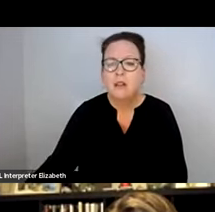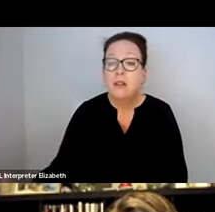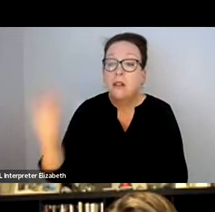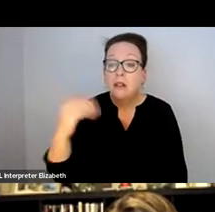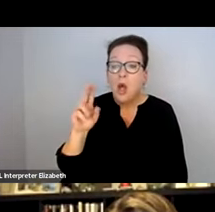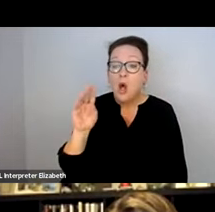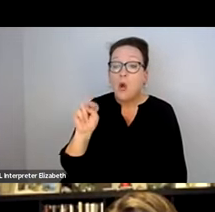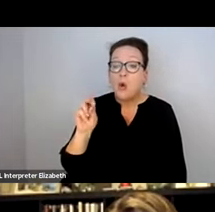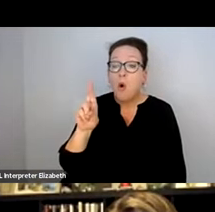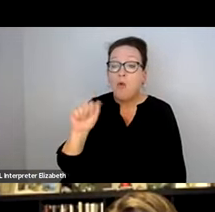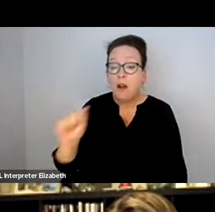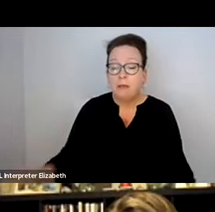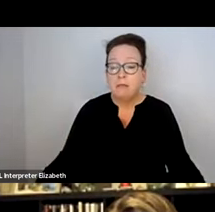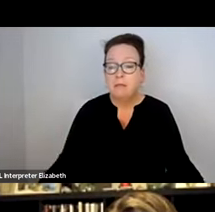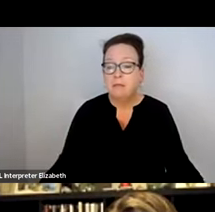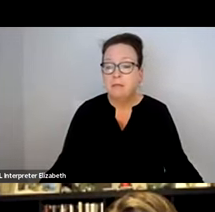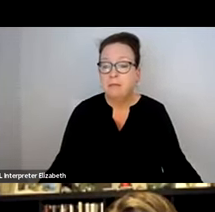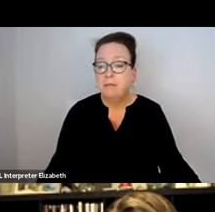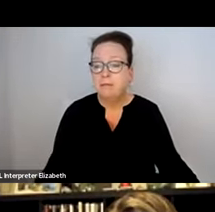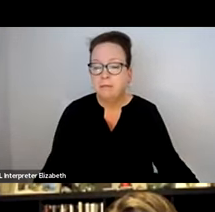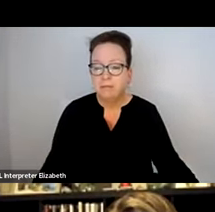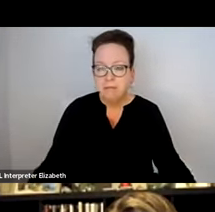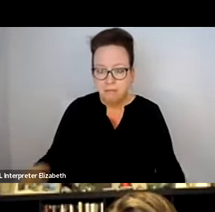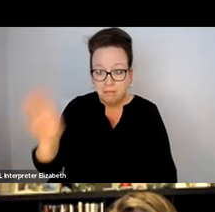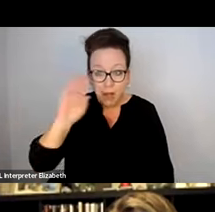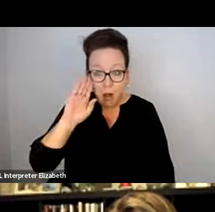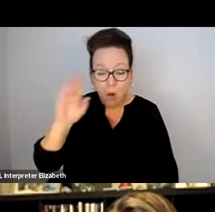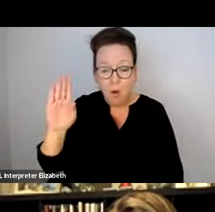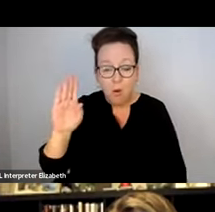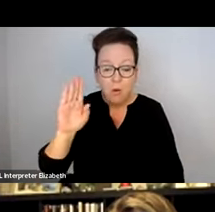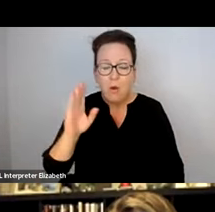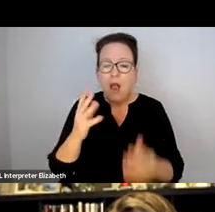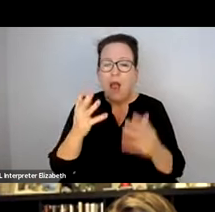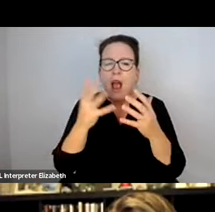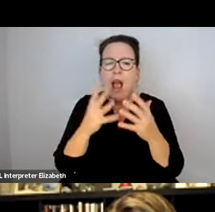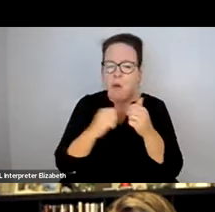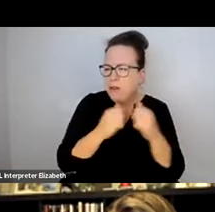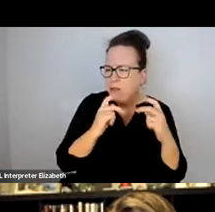SHARING, JILL. NORA, YOU ARE NEXT?